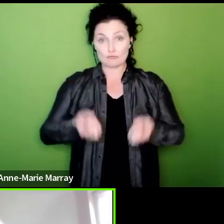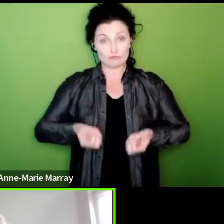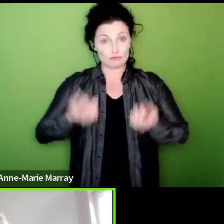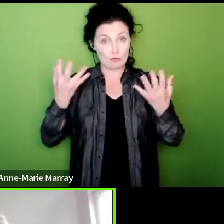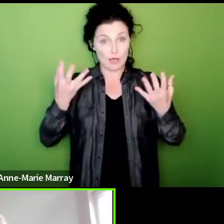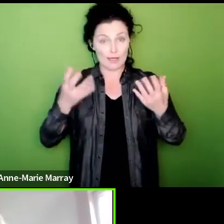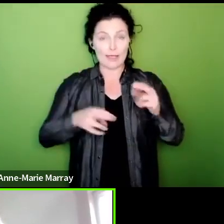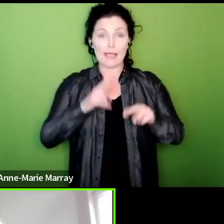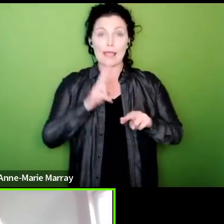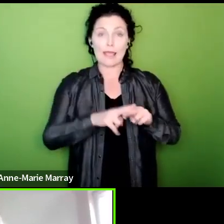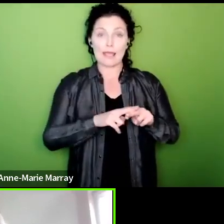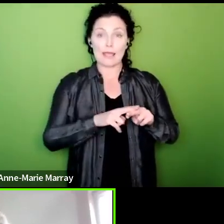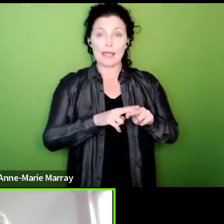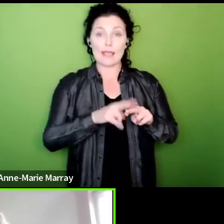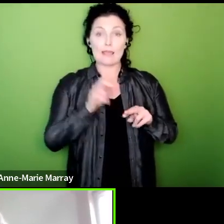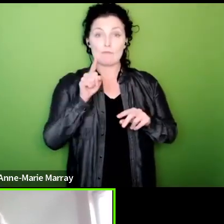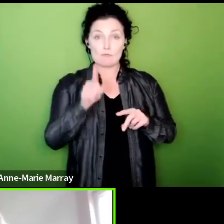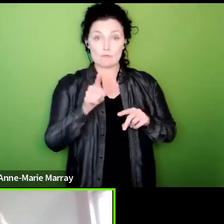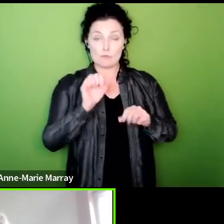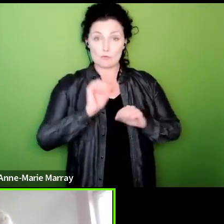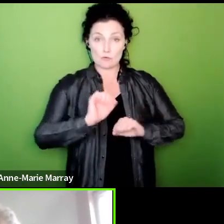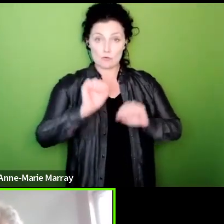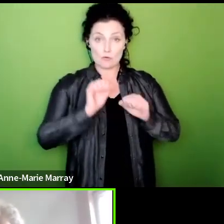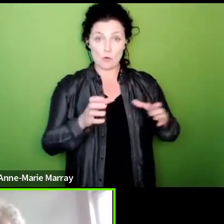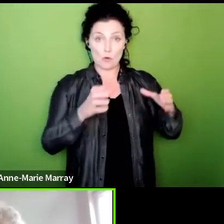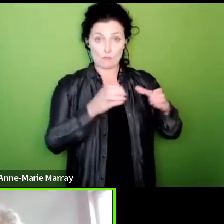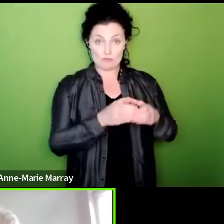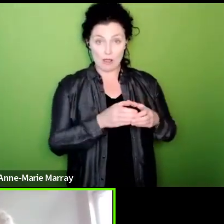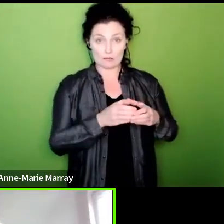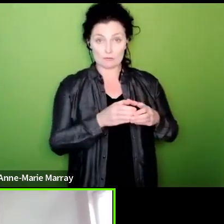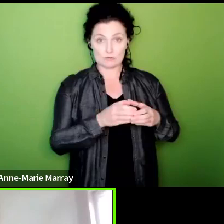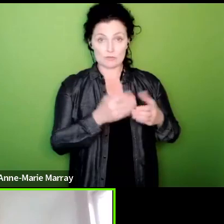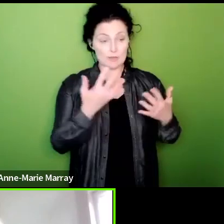an employer that's got over the threshold and there are 126 of those employers